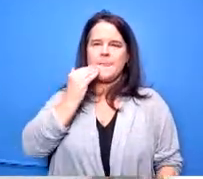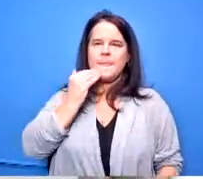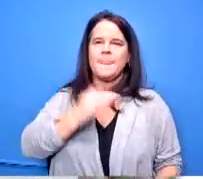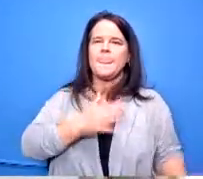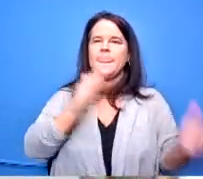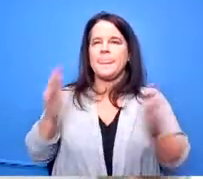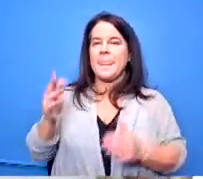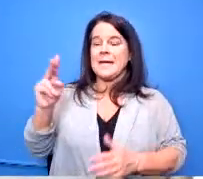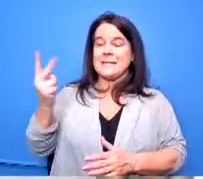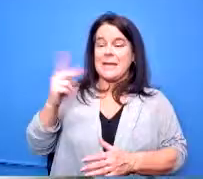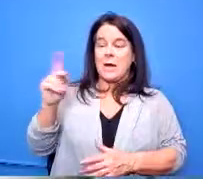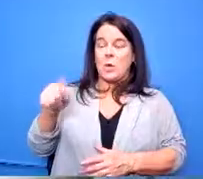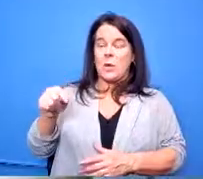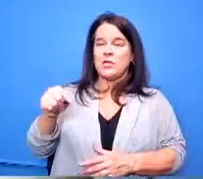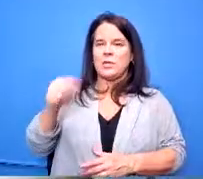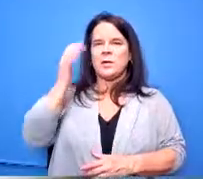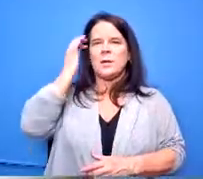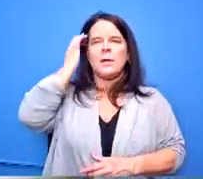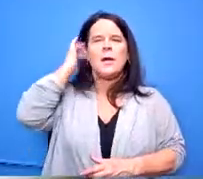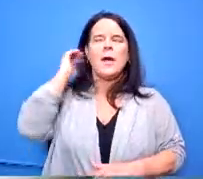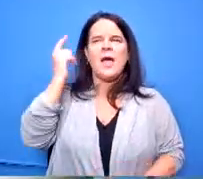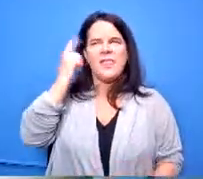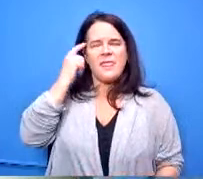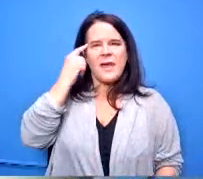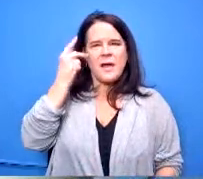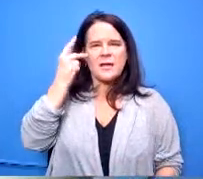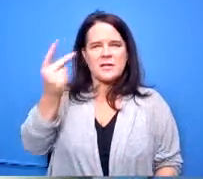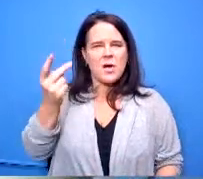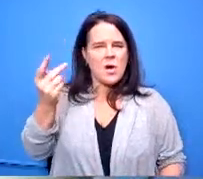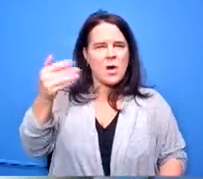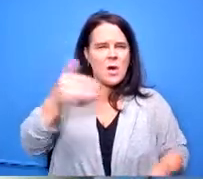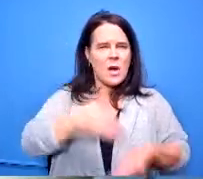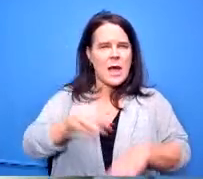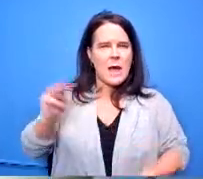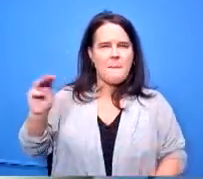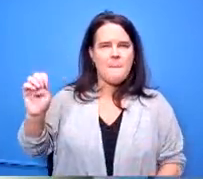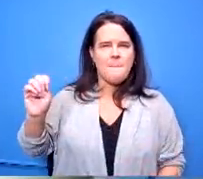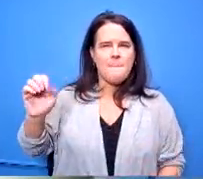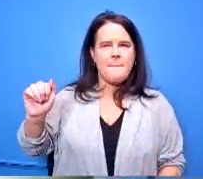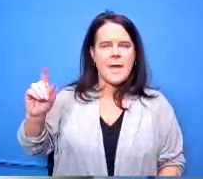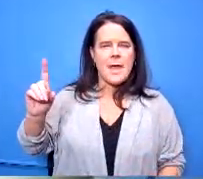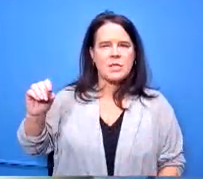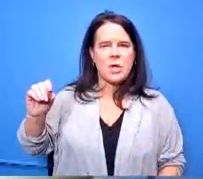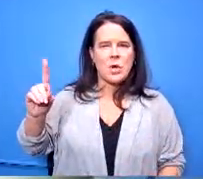for you because i think i saw it at meadowdale the sports medicine or therapy type program